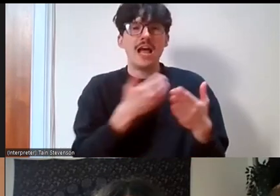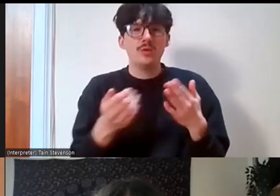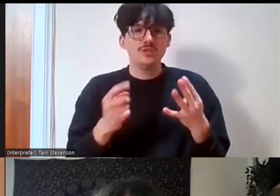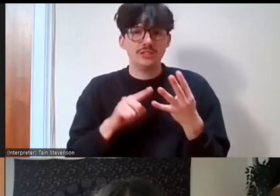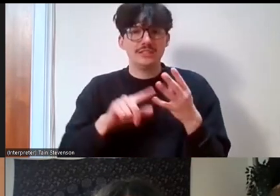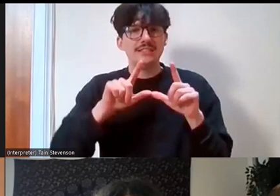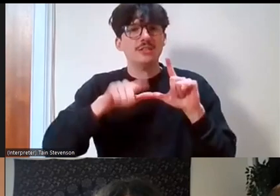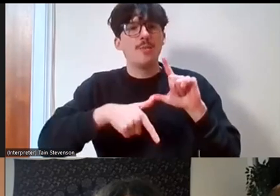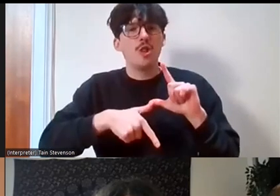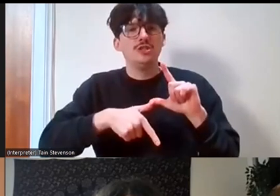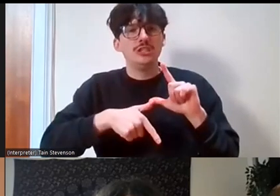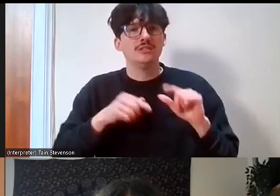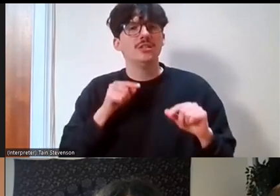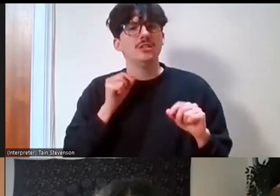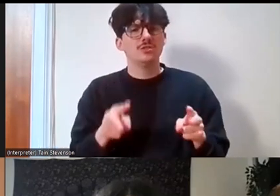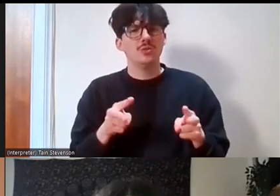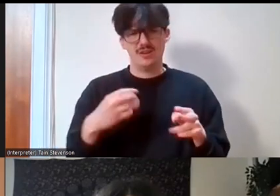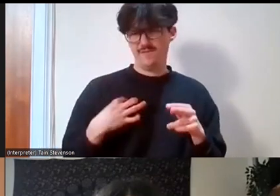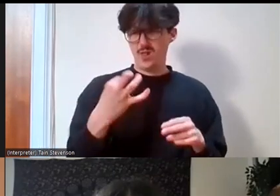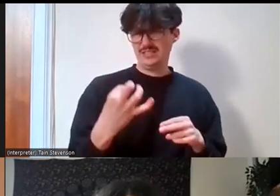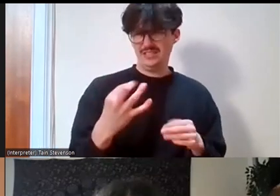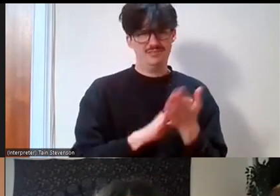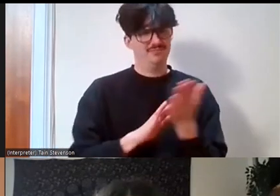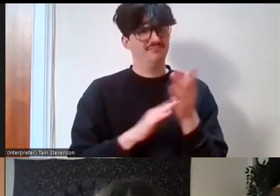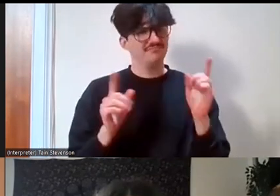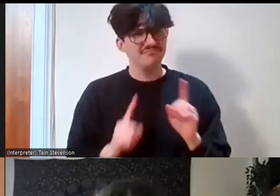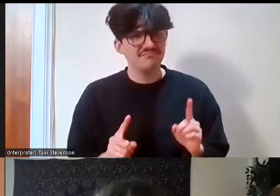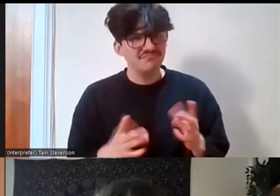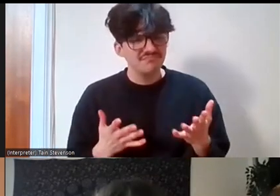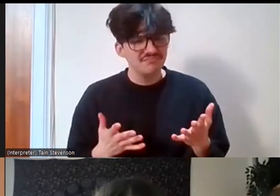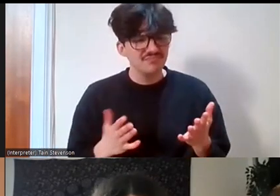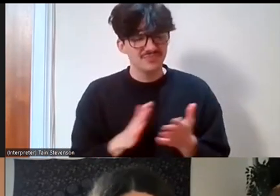of people, you know, what does volunteering mean? We'll say it's giving up free time to help and